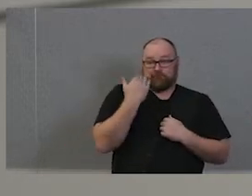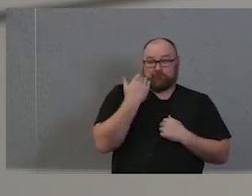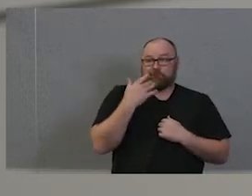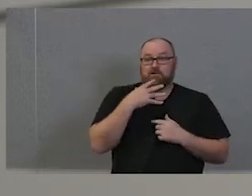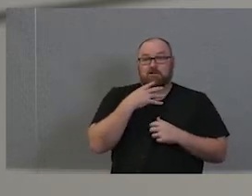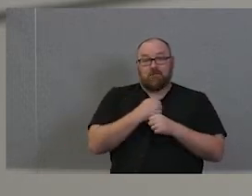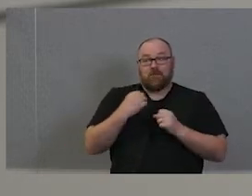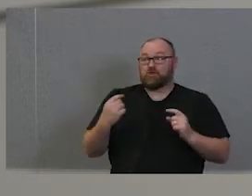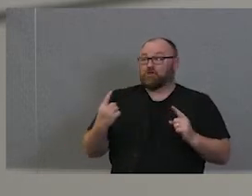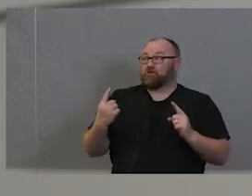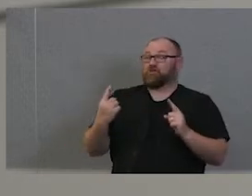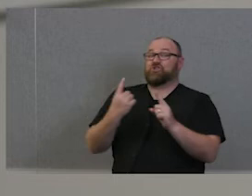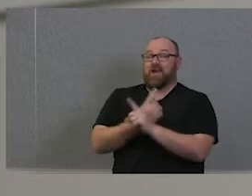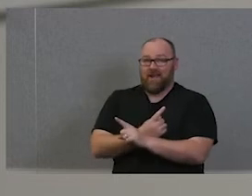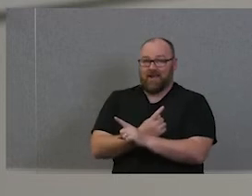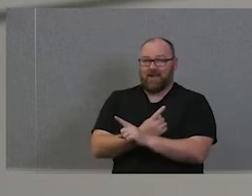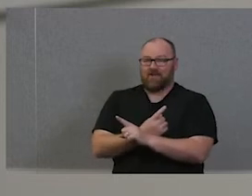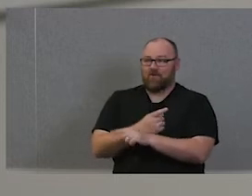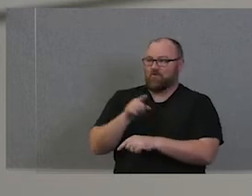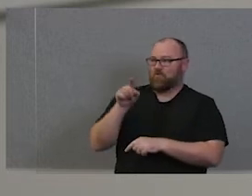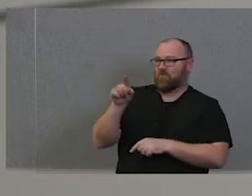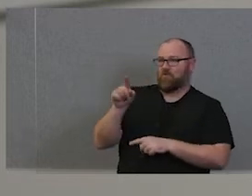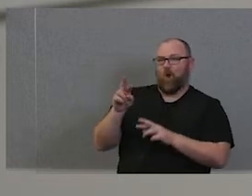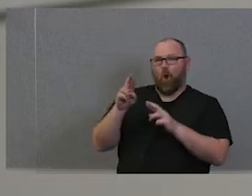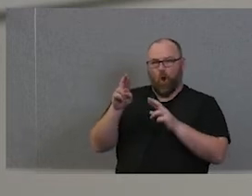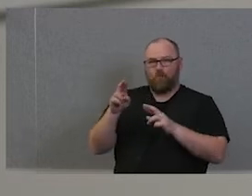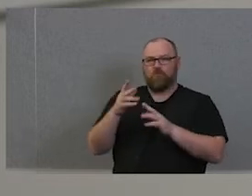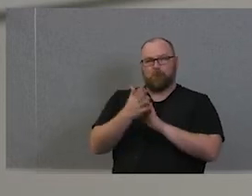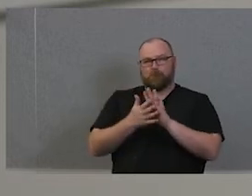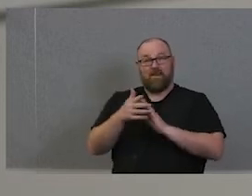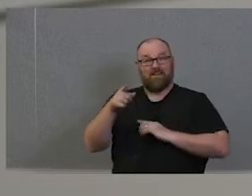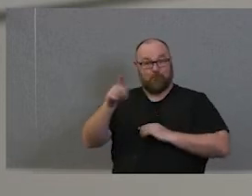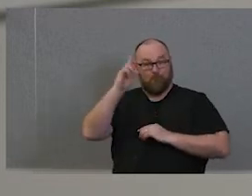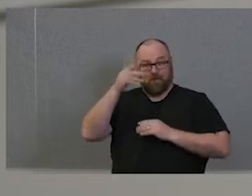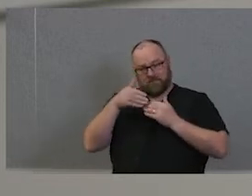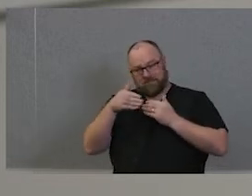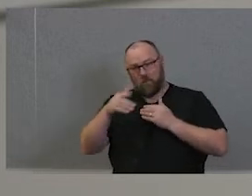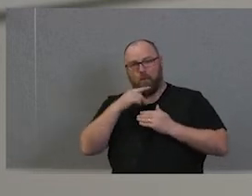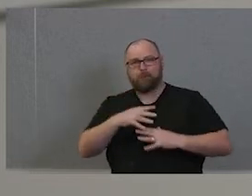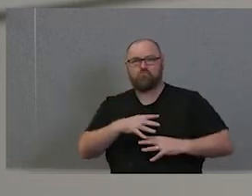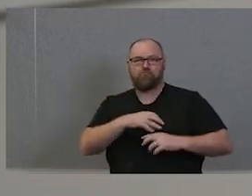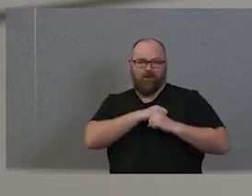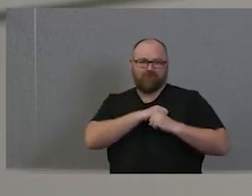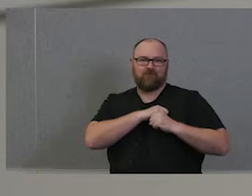hopefully this is opened up a brave political space for us to all organized in and come together around,